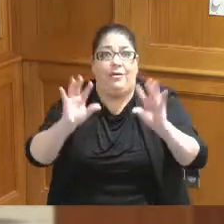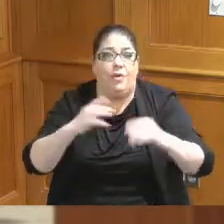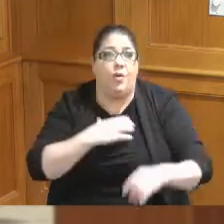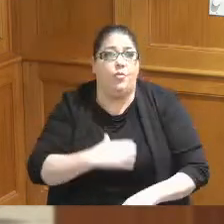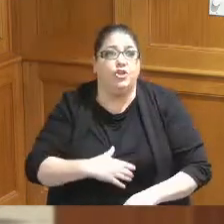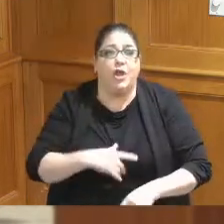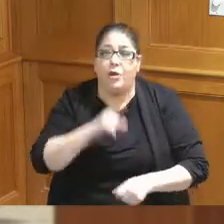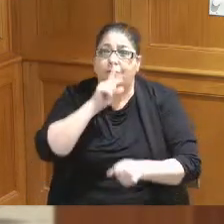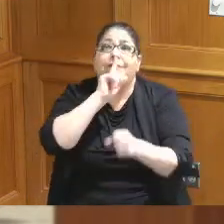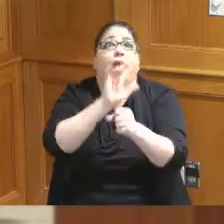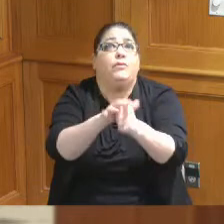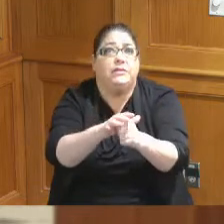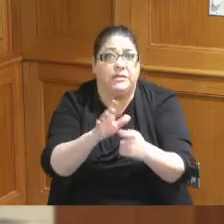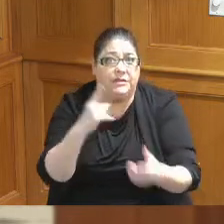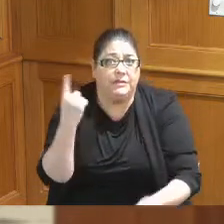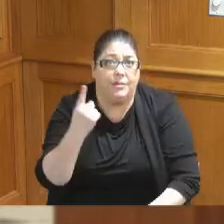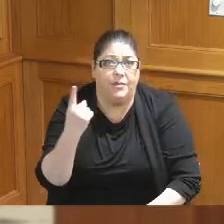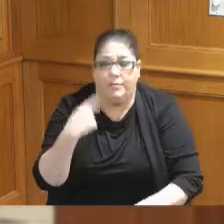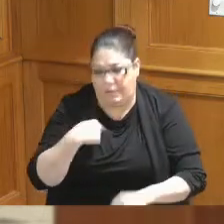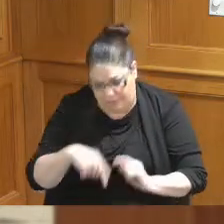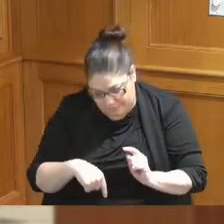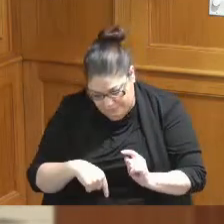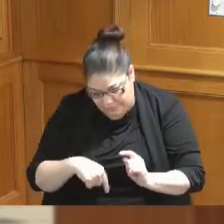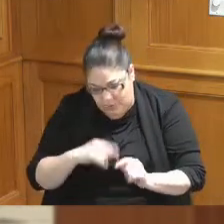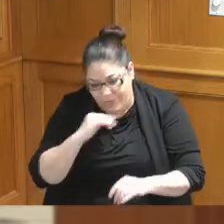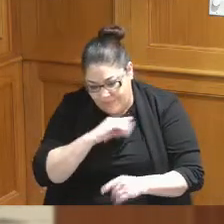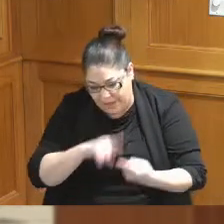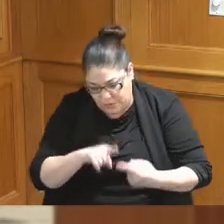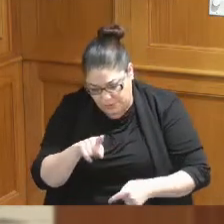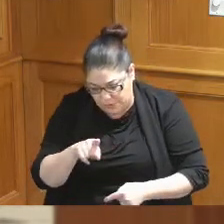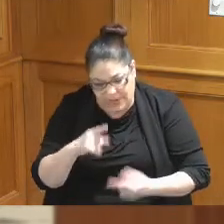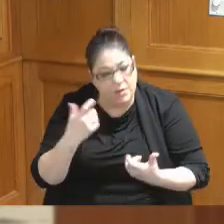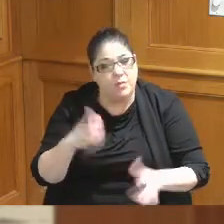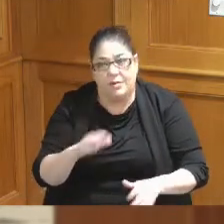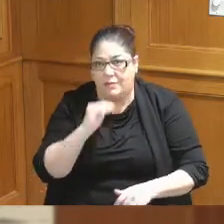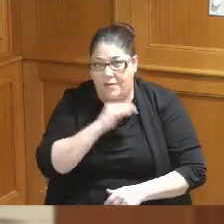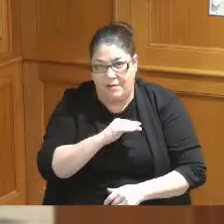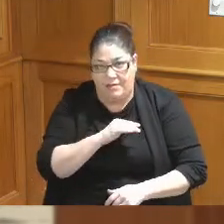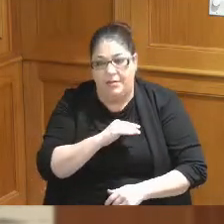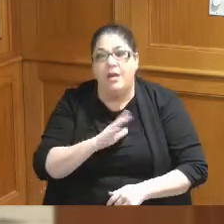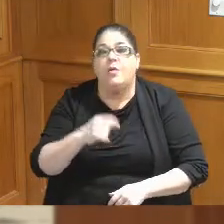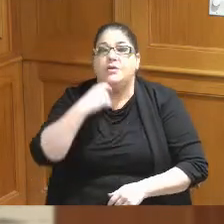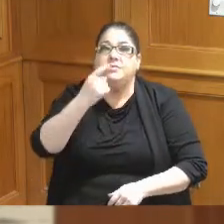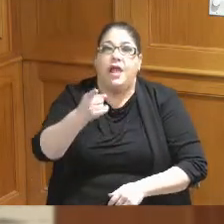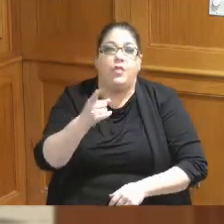you a guarantee but I can't I'd be lying to you but I will tell you that we are working on this